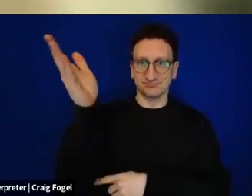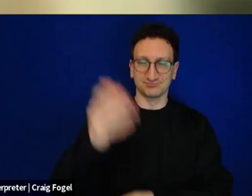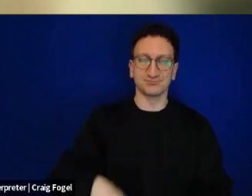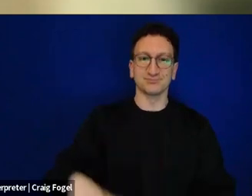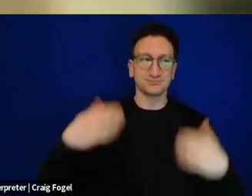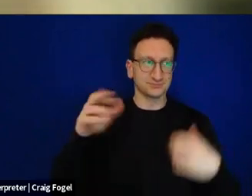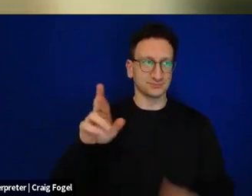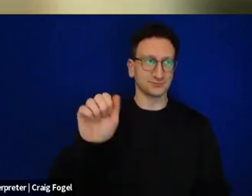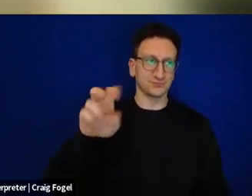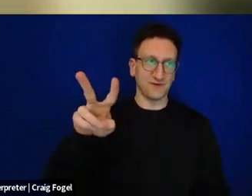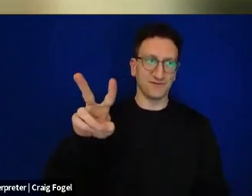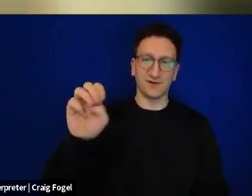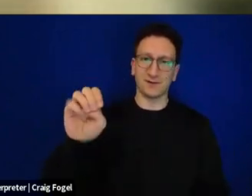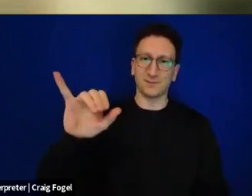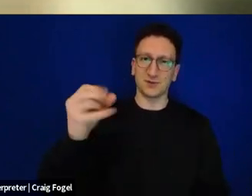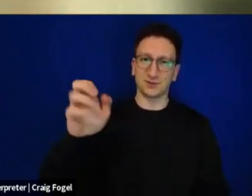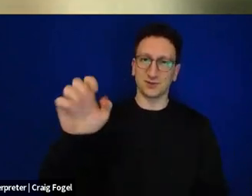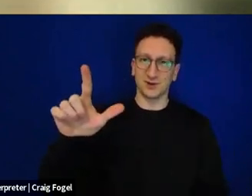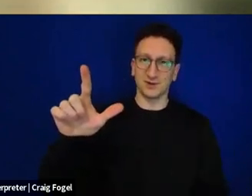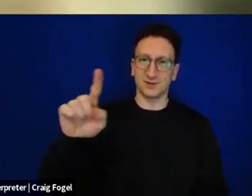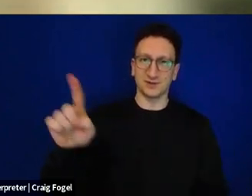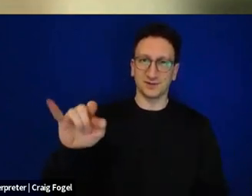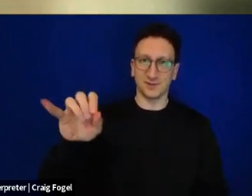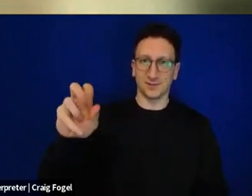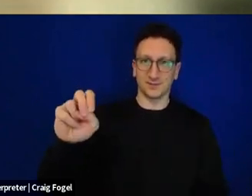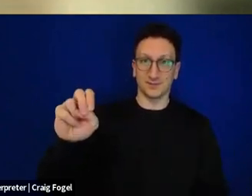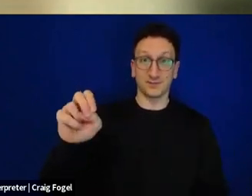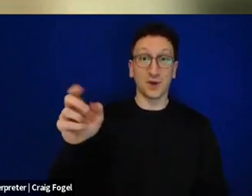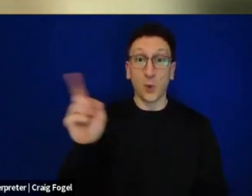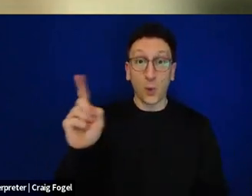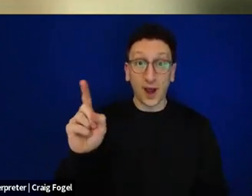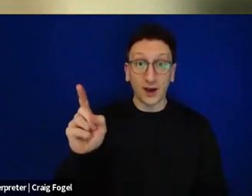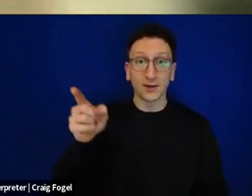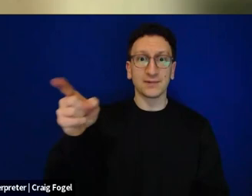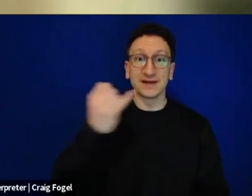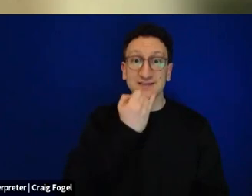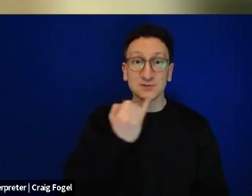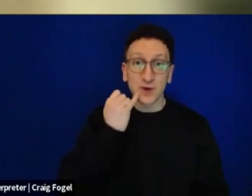Rav Misha is joining us live from Israel. It is 4:25 in the morning.